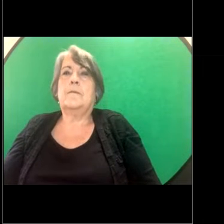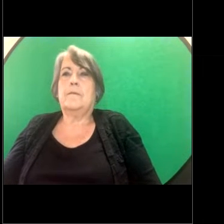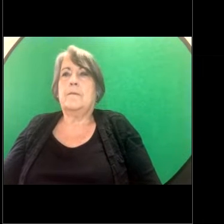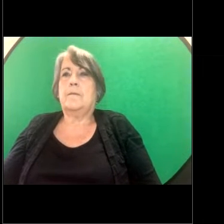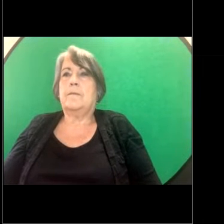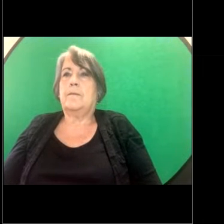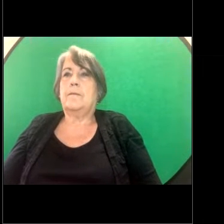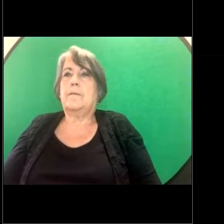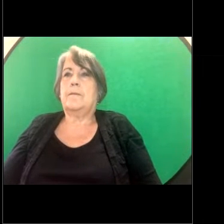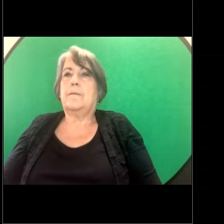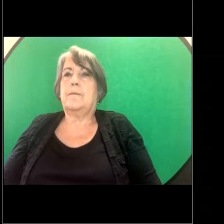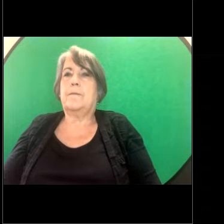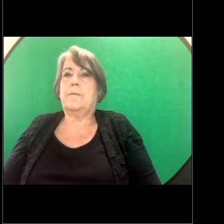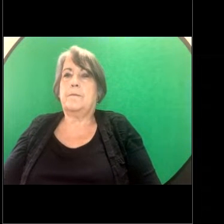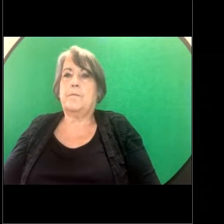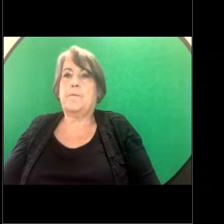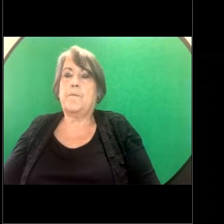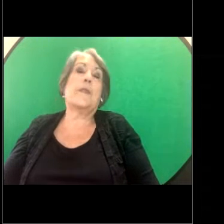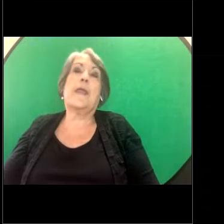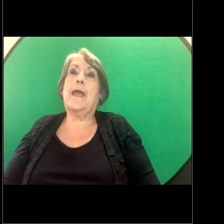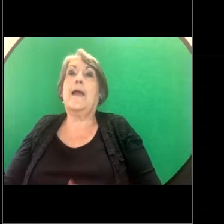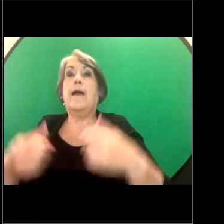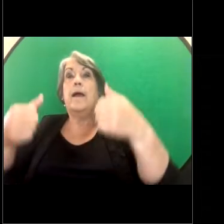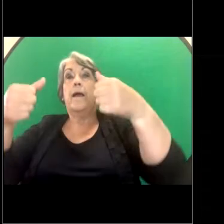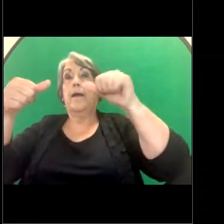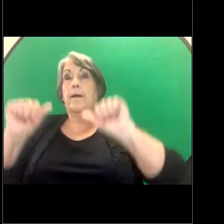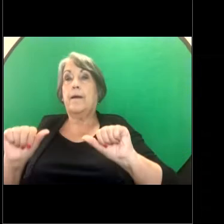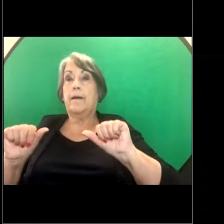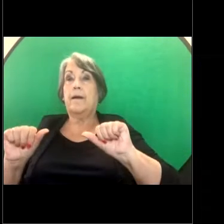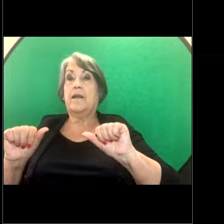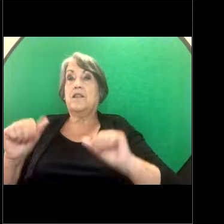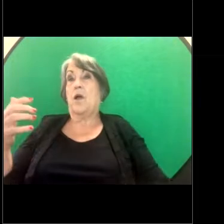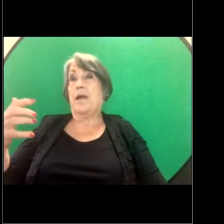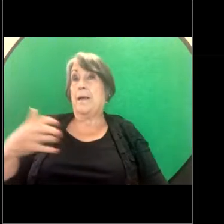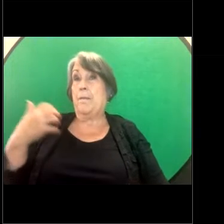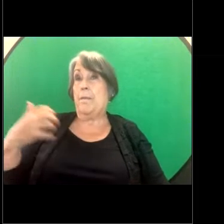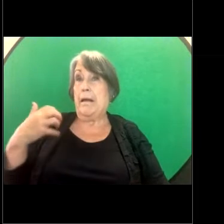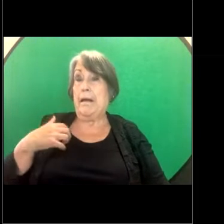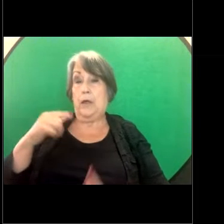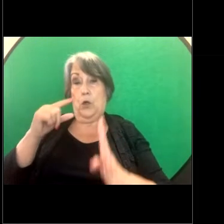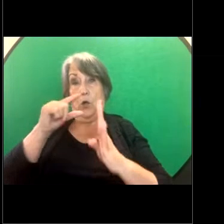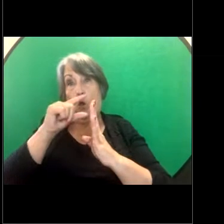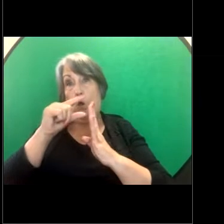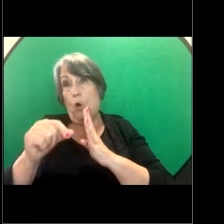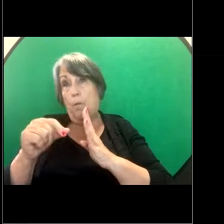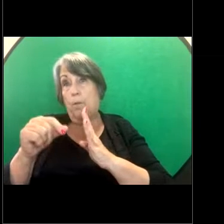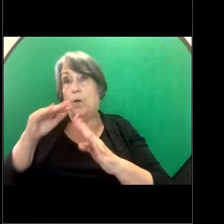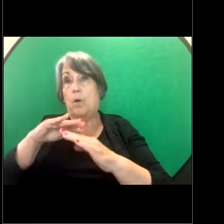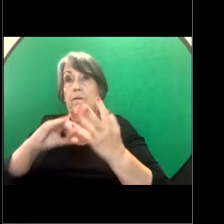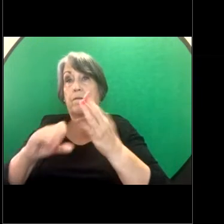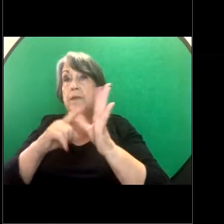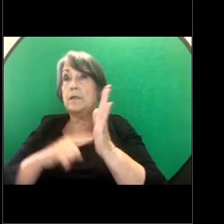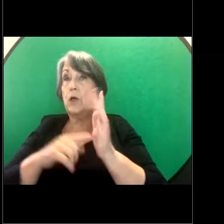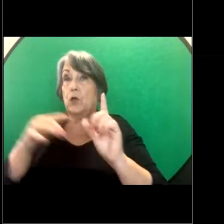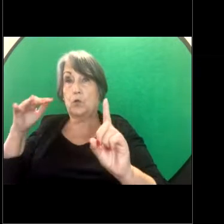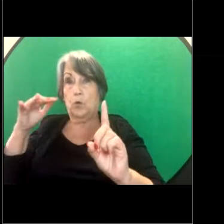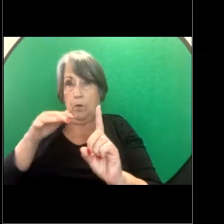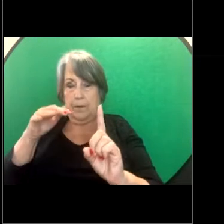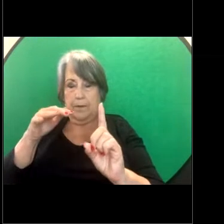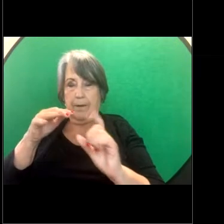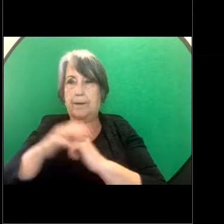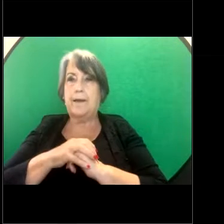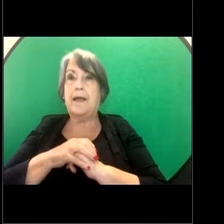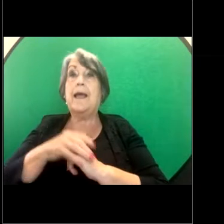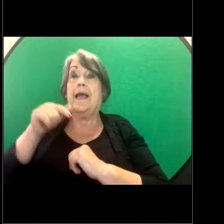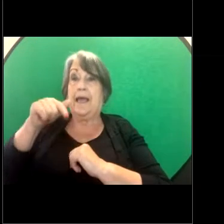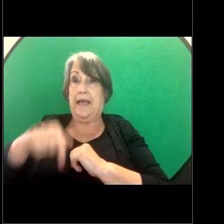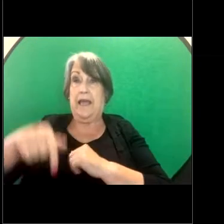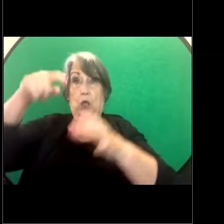Turning to the complaint options about sexual harassment. So within QLD complaints about